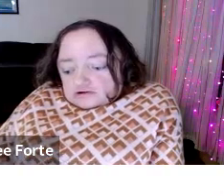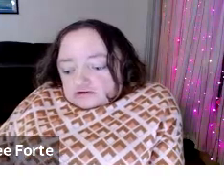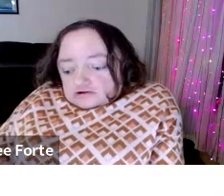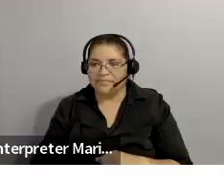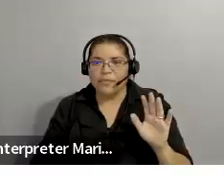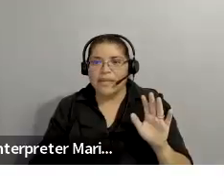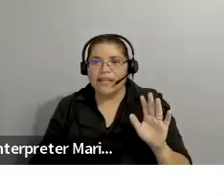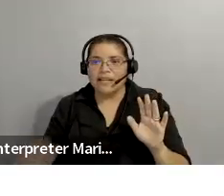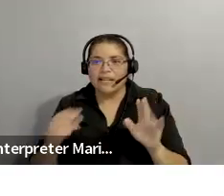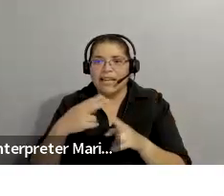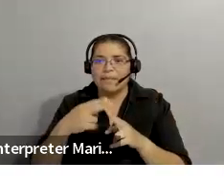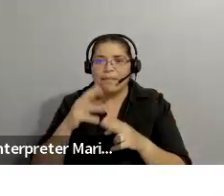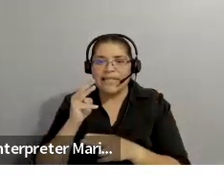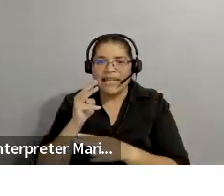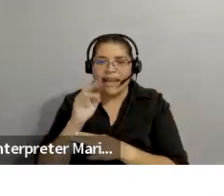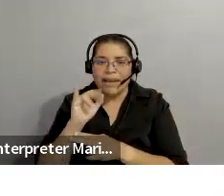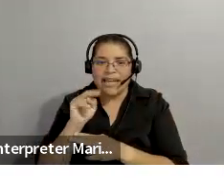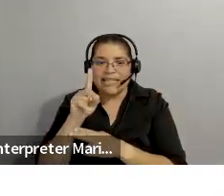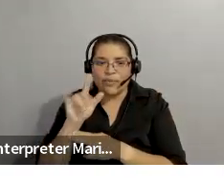: Excuse me, we need to switch but I cannot add the other interpreter so can someone on spotlight me and spotlight the other interpreter, please?